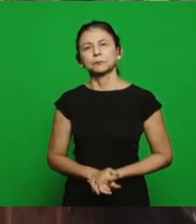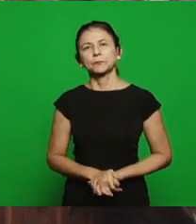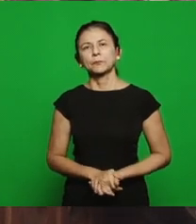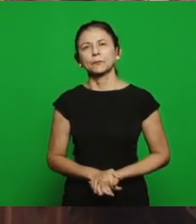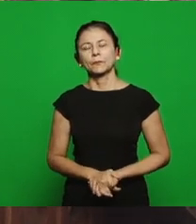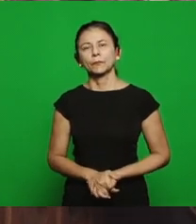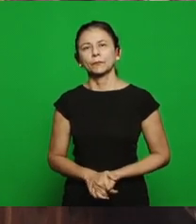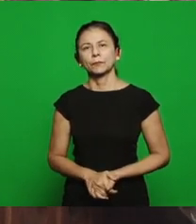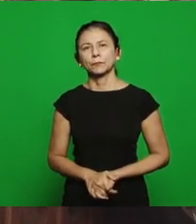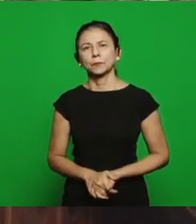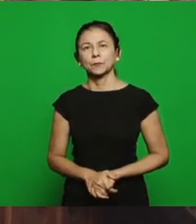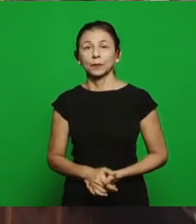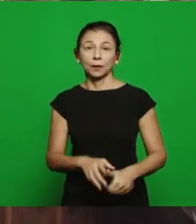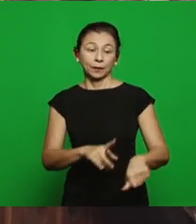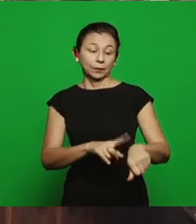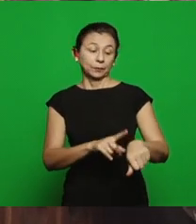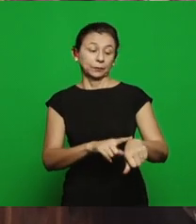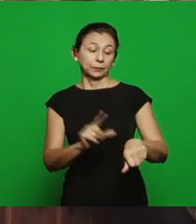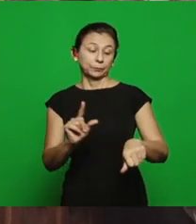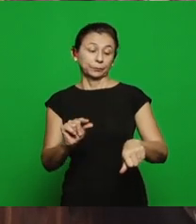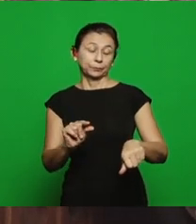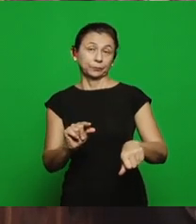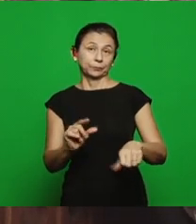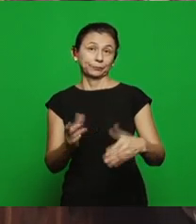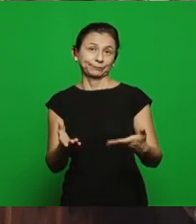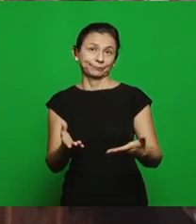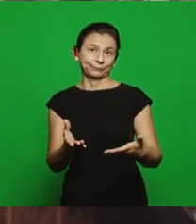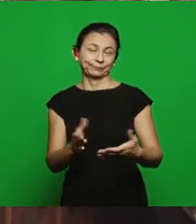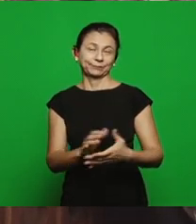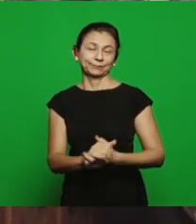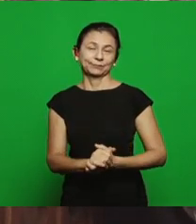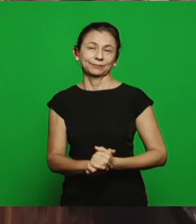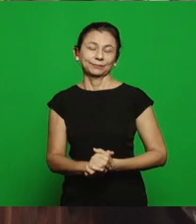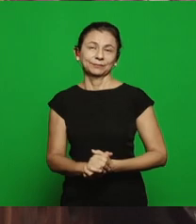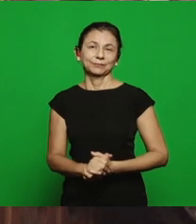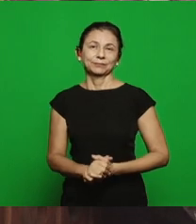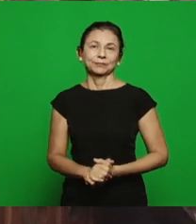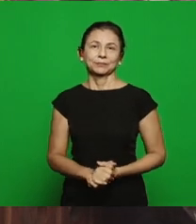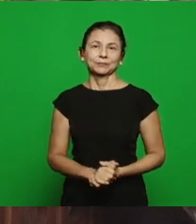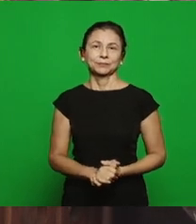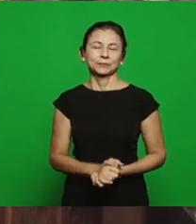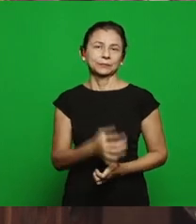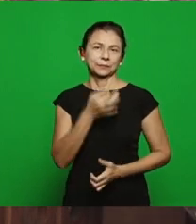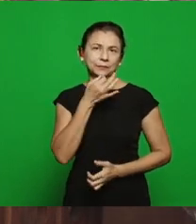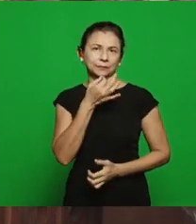Brethren, since our time is almost over, we’ll leave to the brethren a suggestion of the text